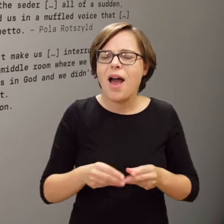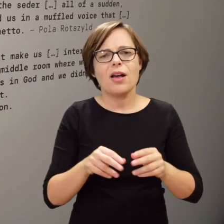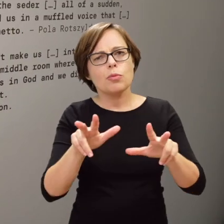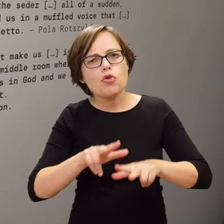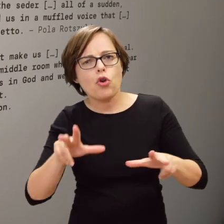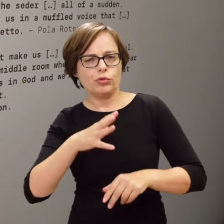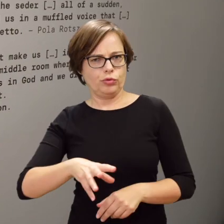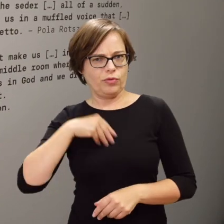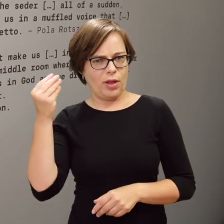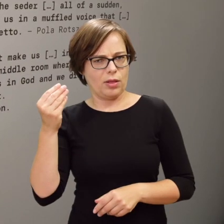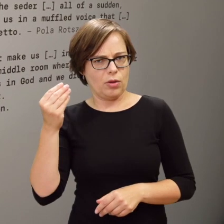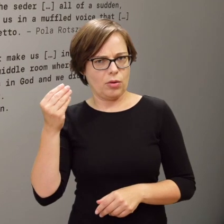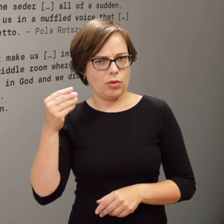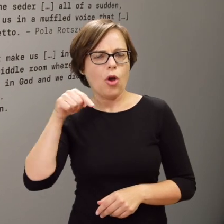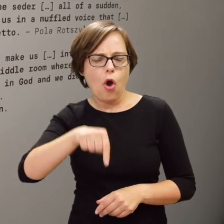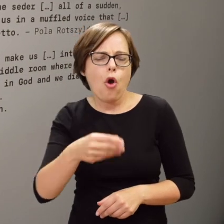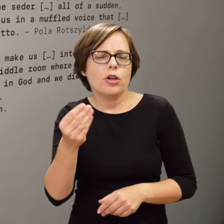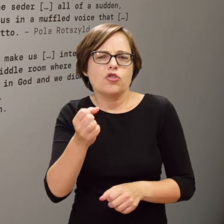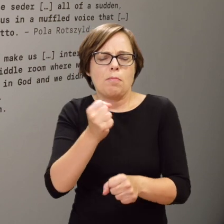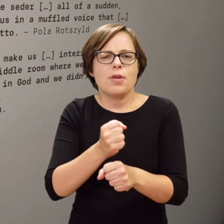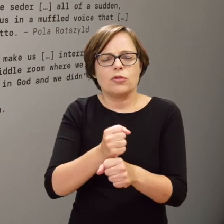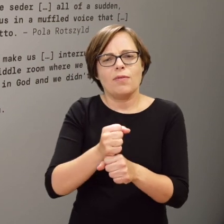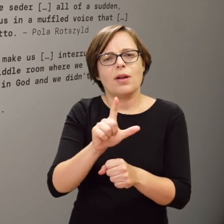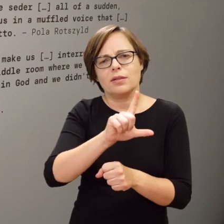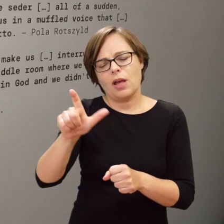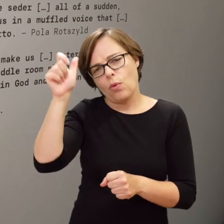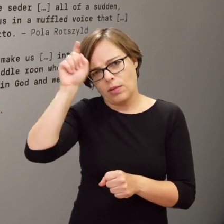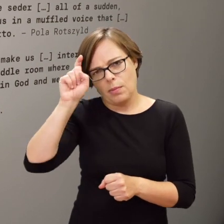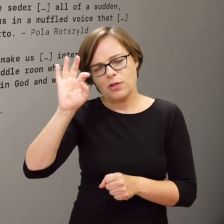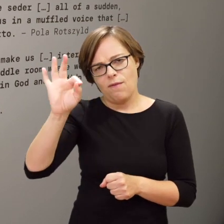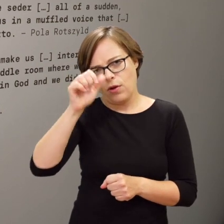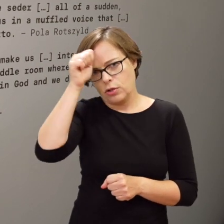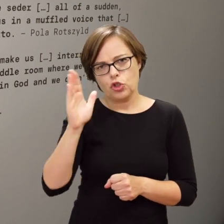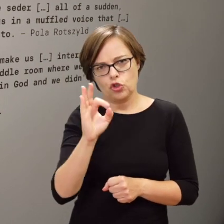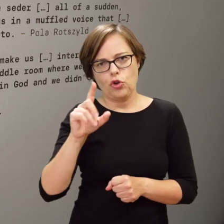with their families who were employed in German workshops inside the ghetto area.